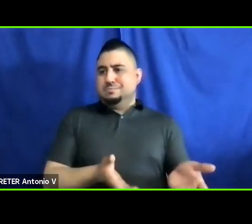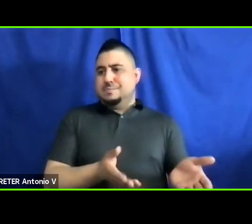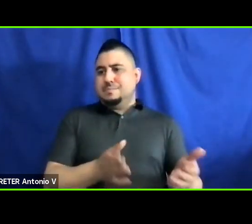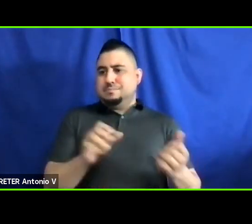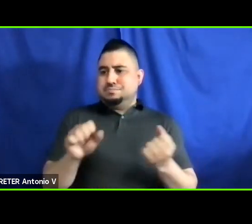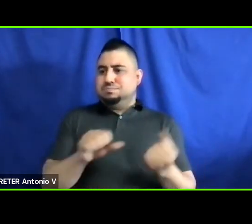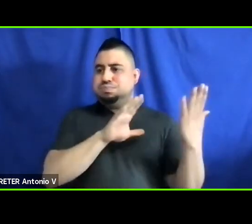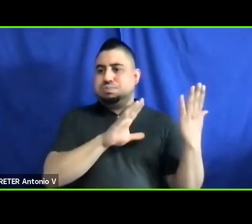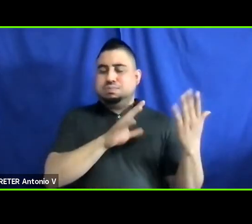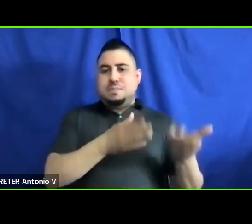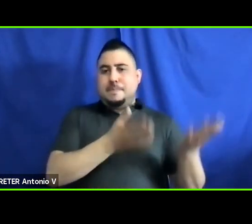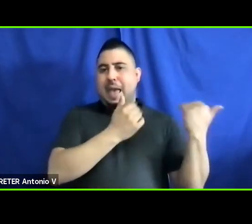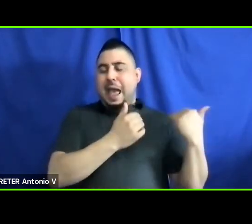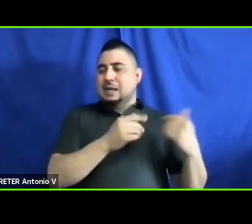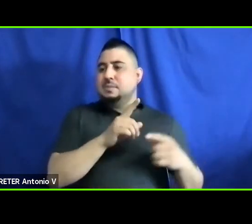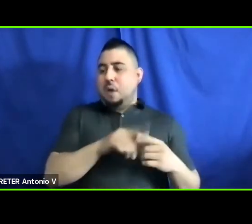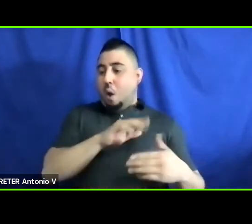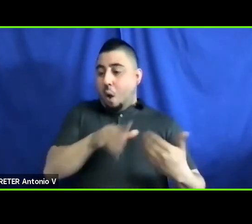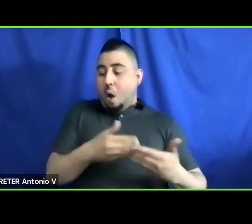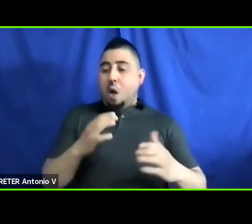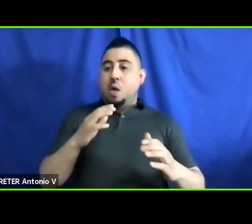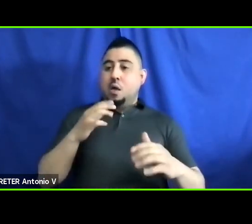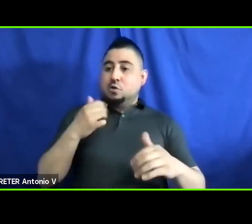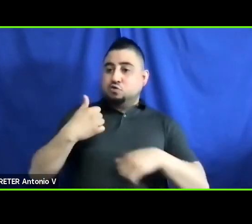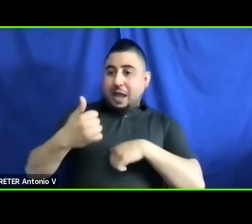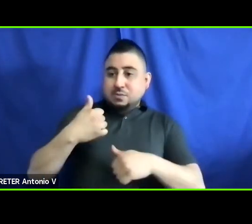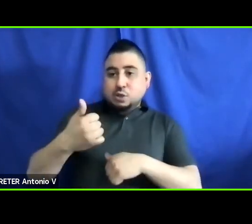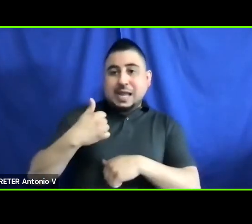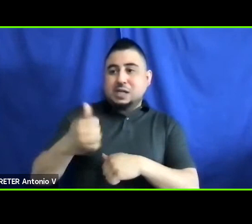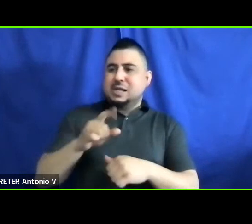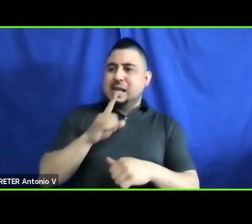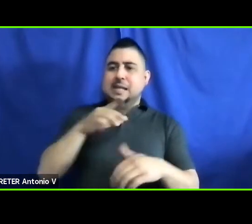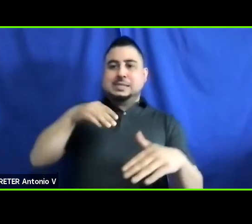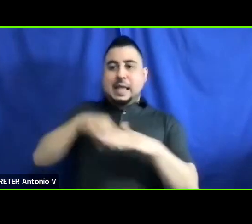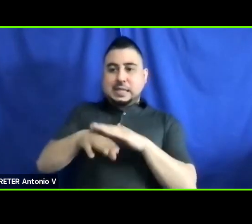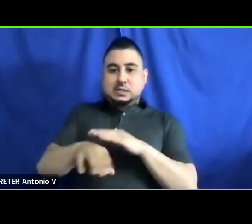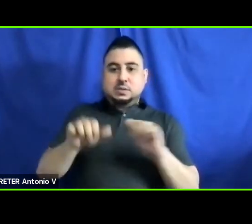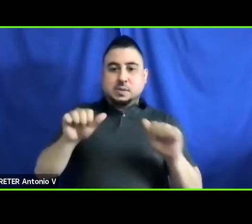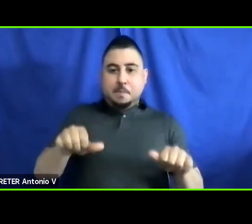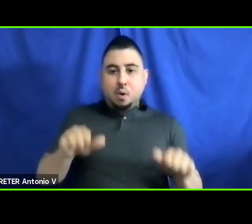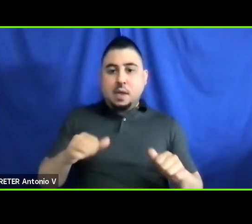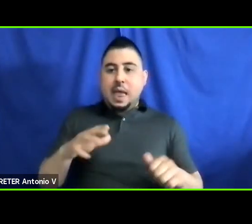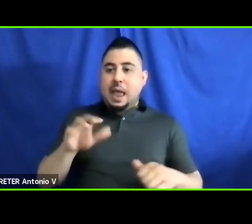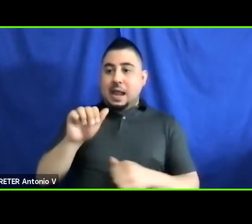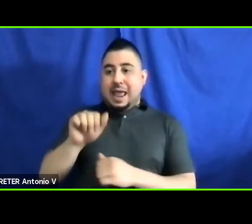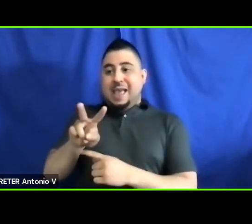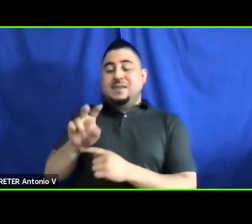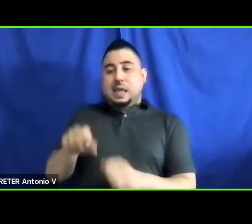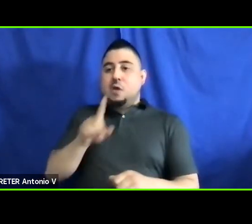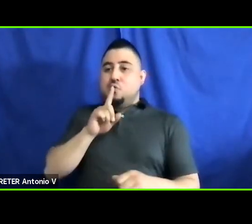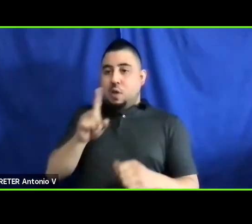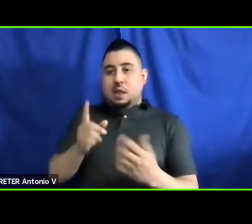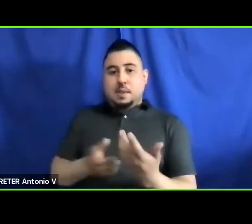is accessible. And autonomous vehicles could be -- an answer to, some of that --